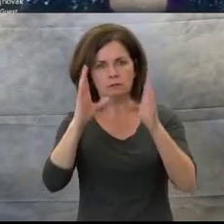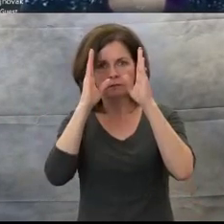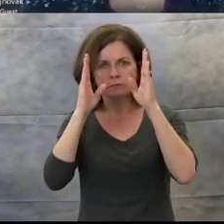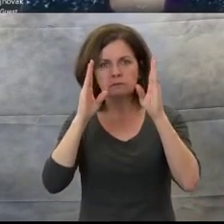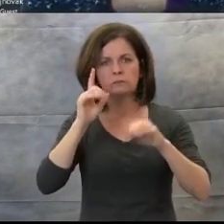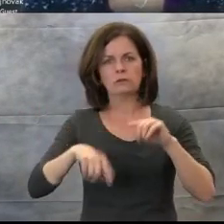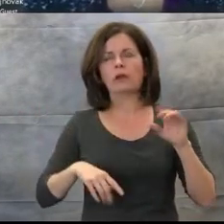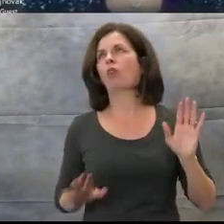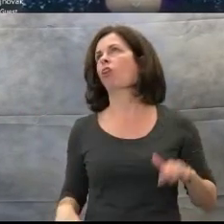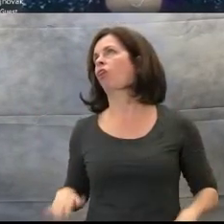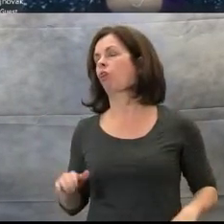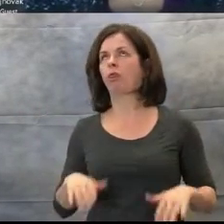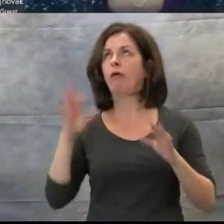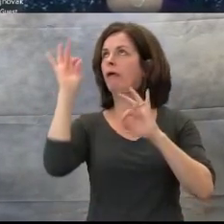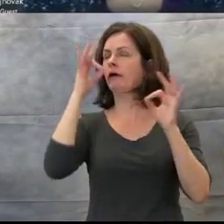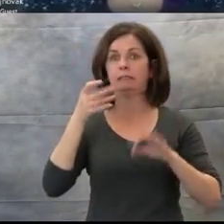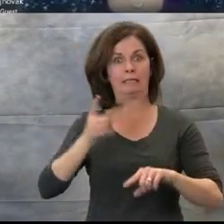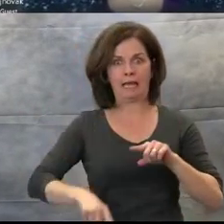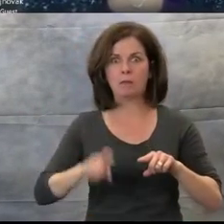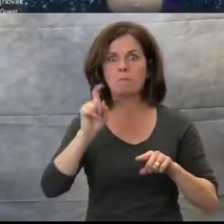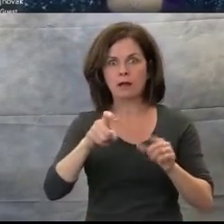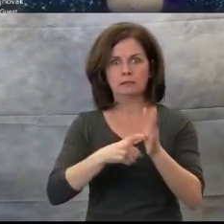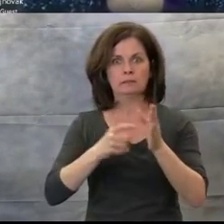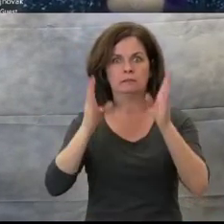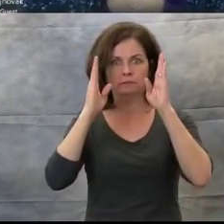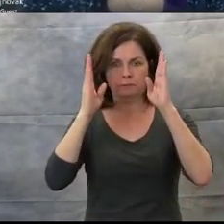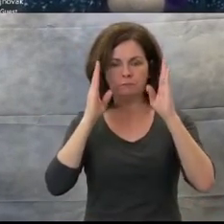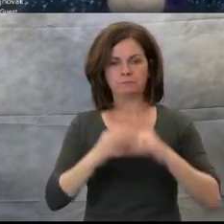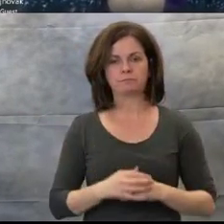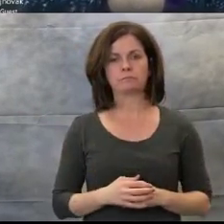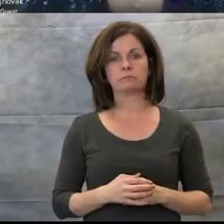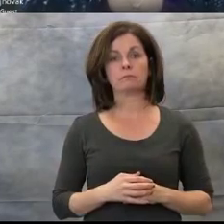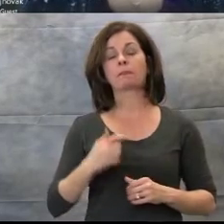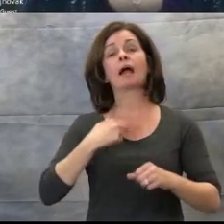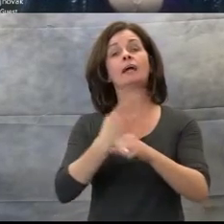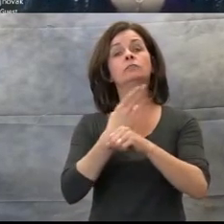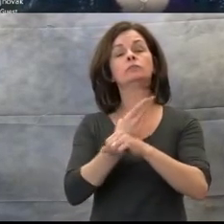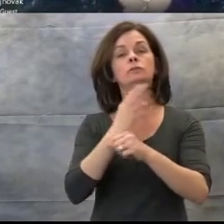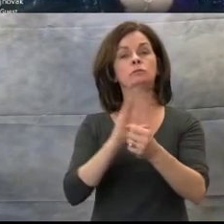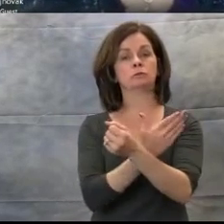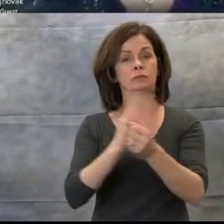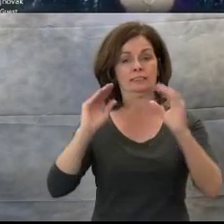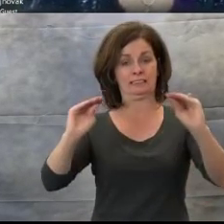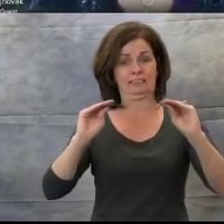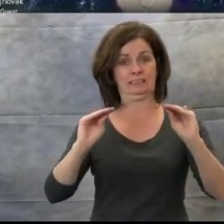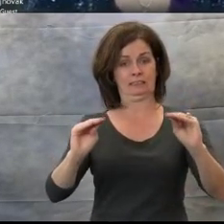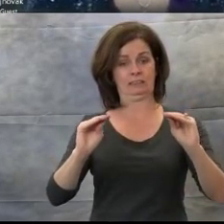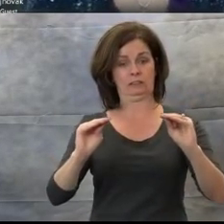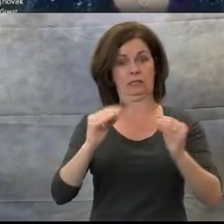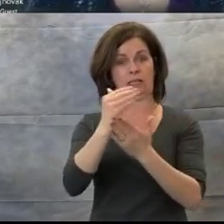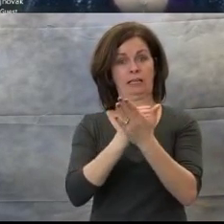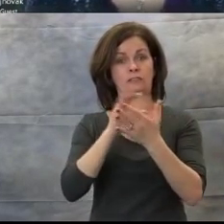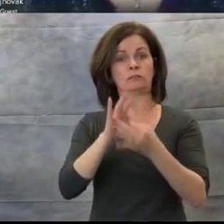I used music to teach a lesson on listening skills. I'm about to show you an example of a lesson